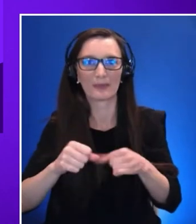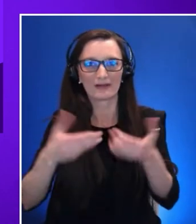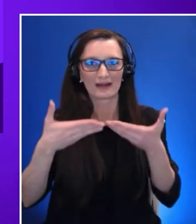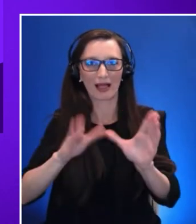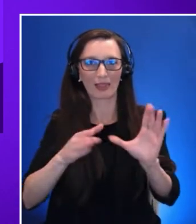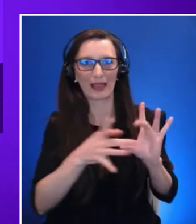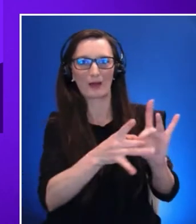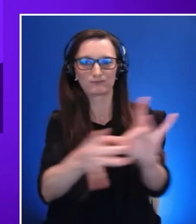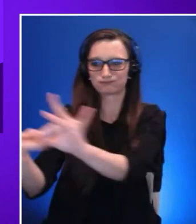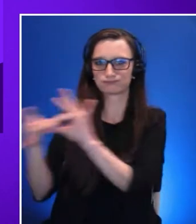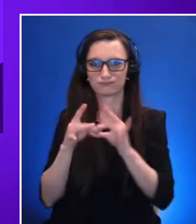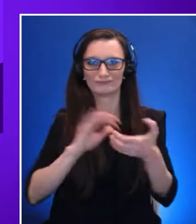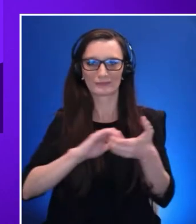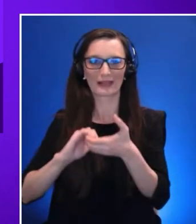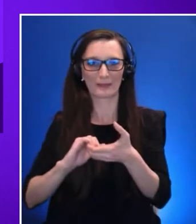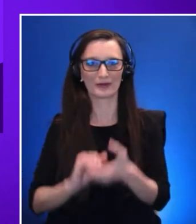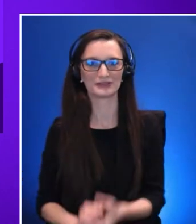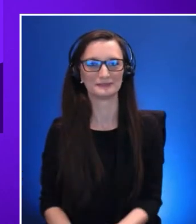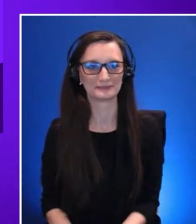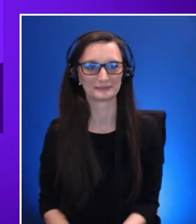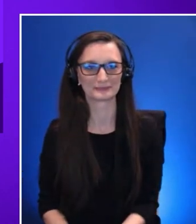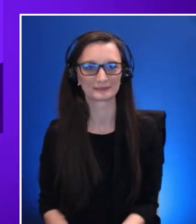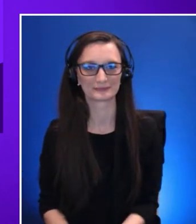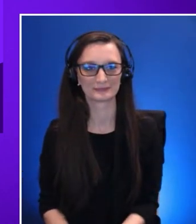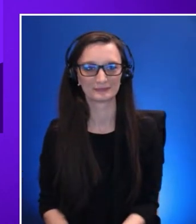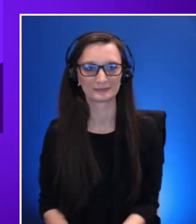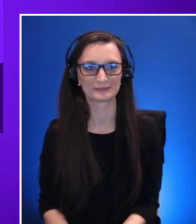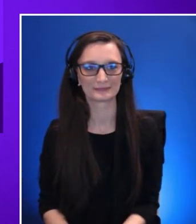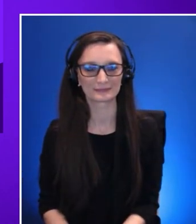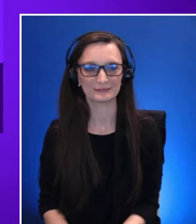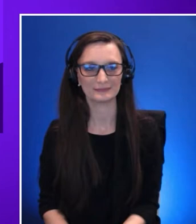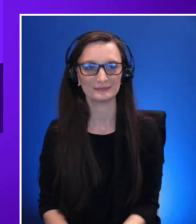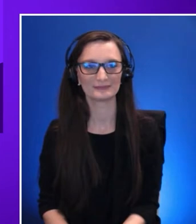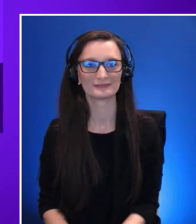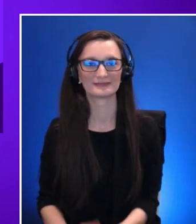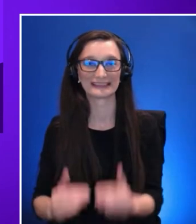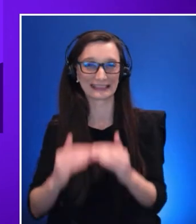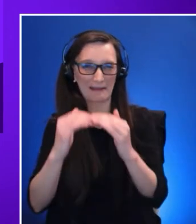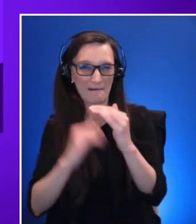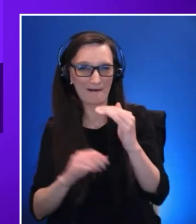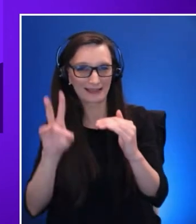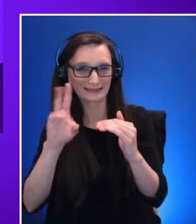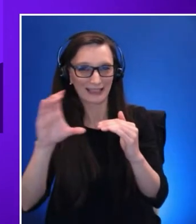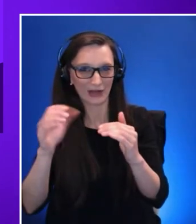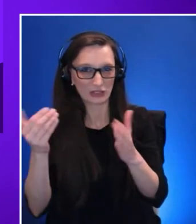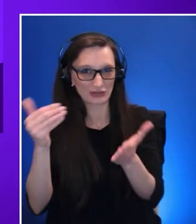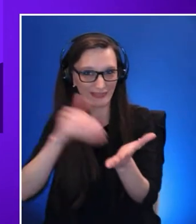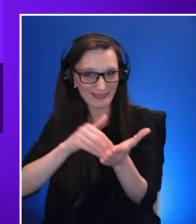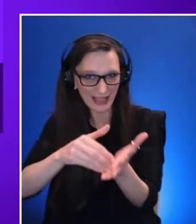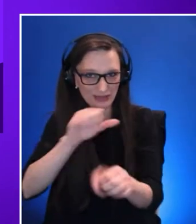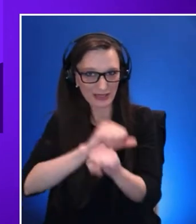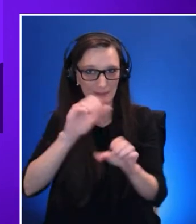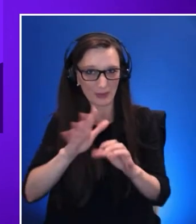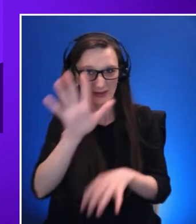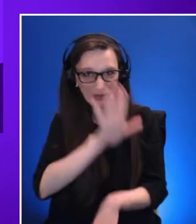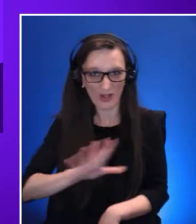With just shy of 700,000 employees across 50 countries connection and collaboration has never